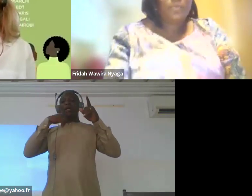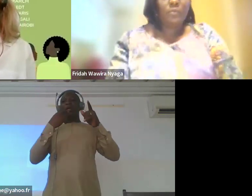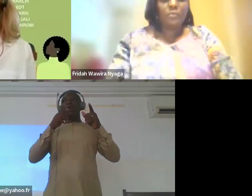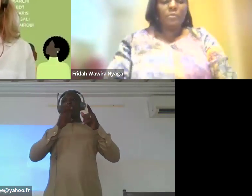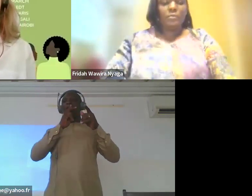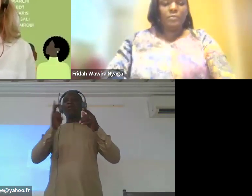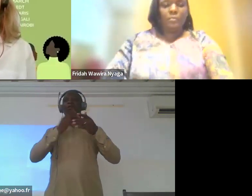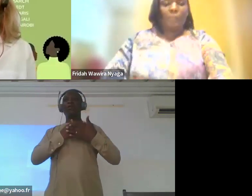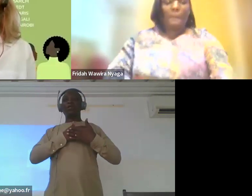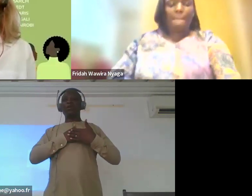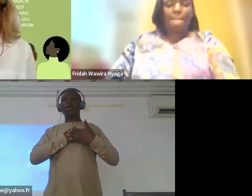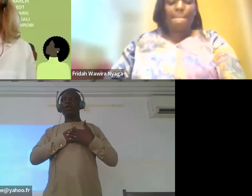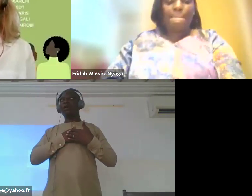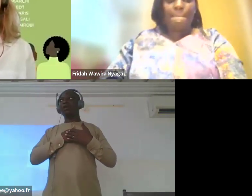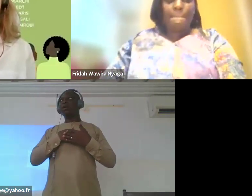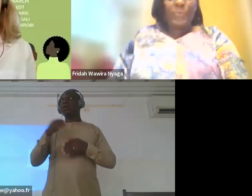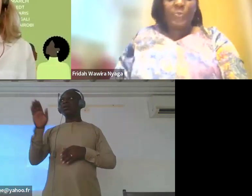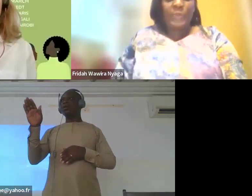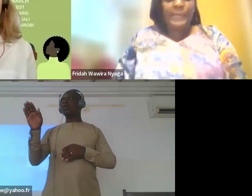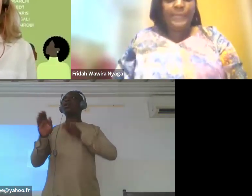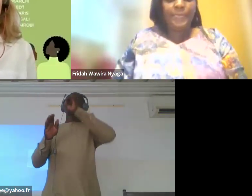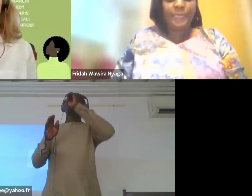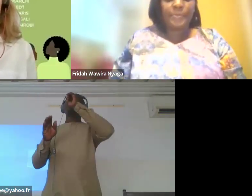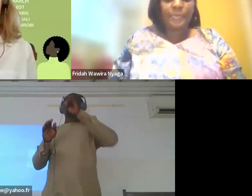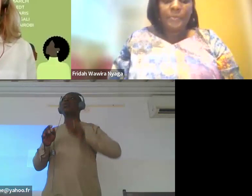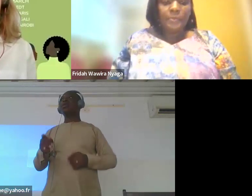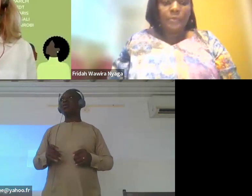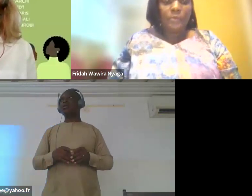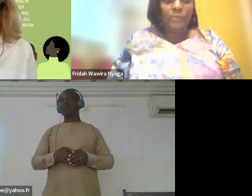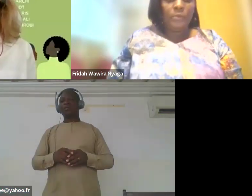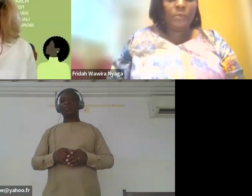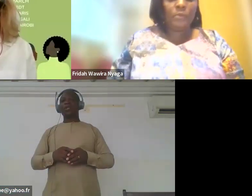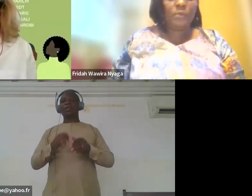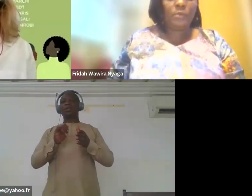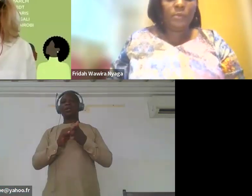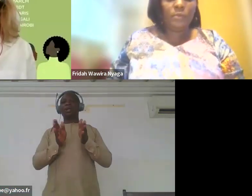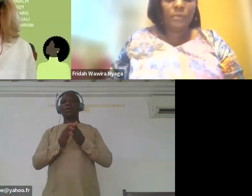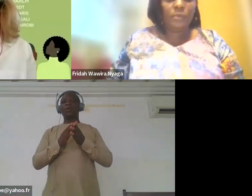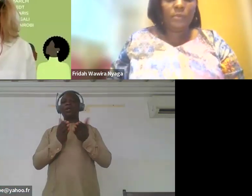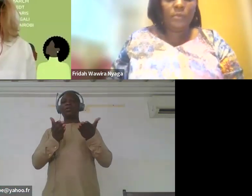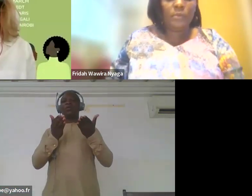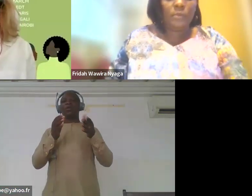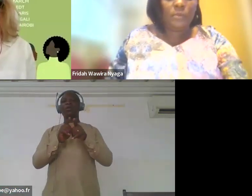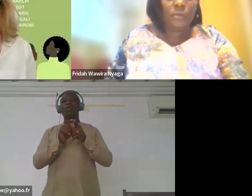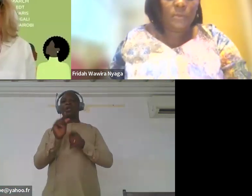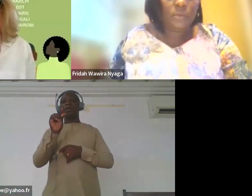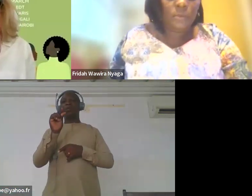This is an interactiv event.